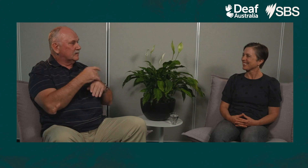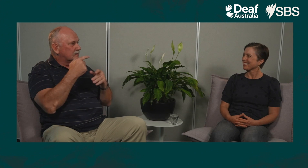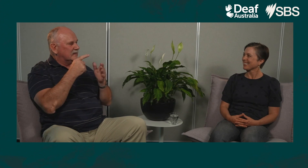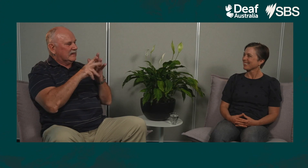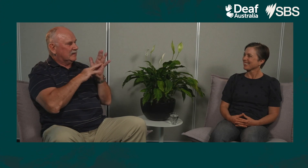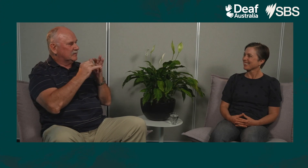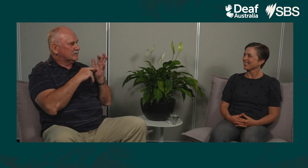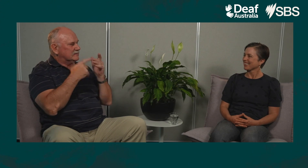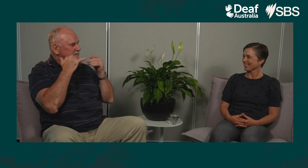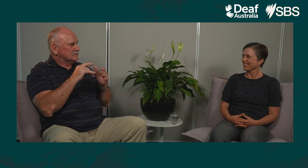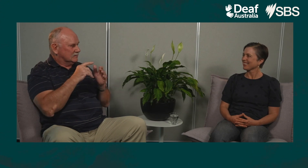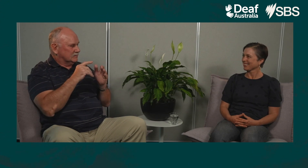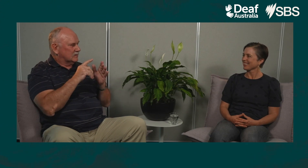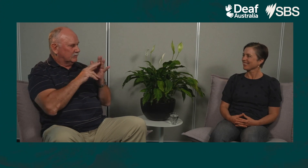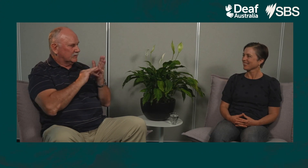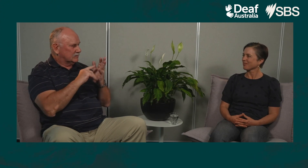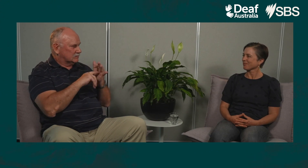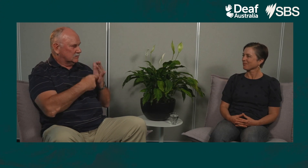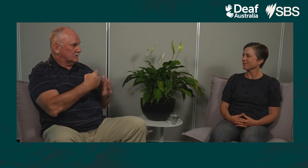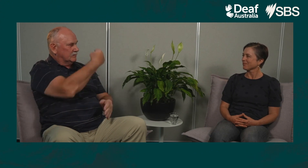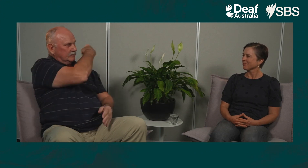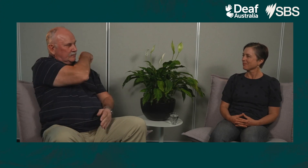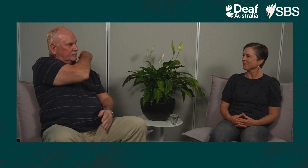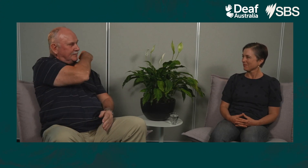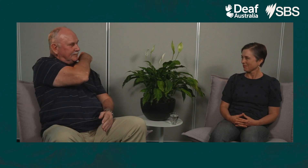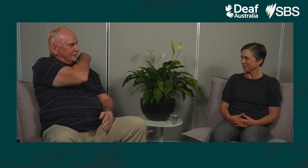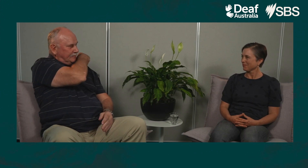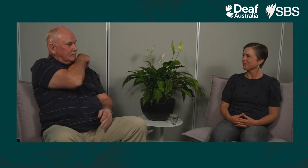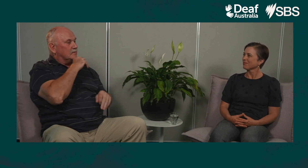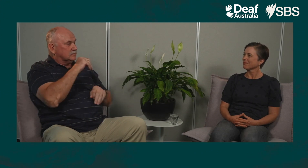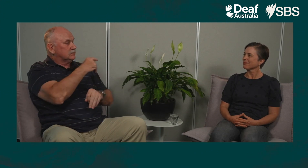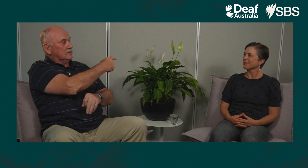and the inspector or the tester if you like was in the back seat.